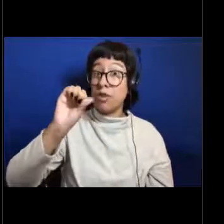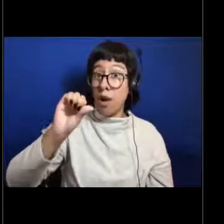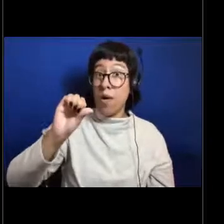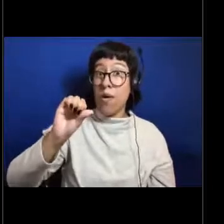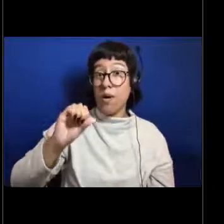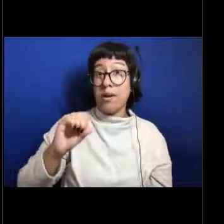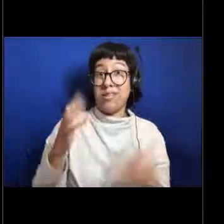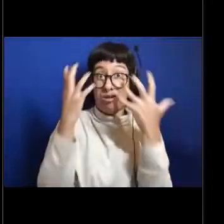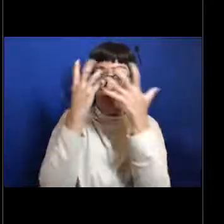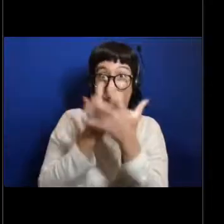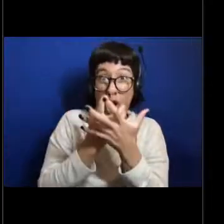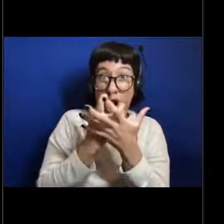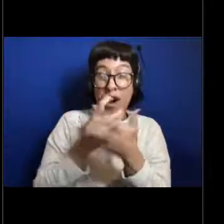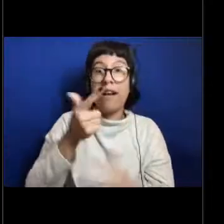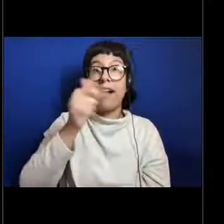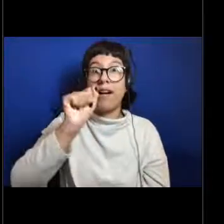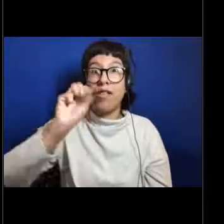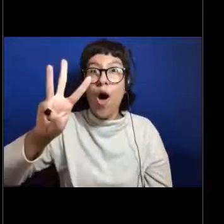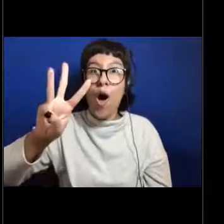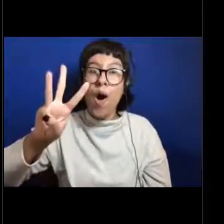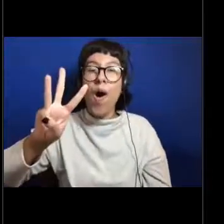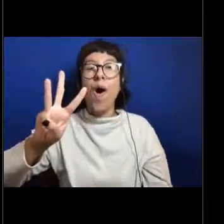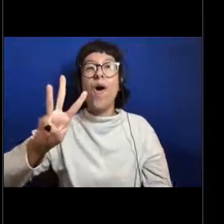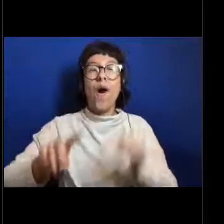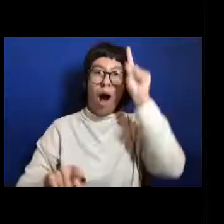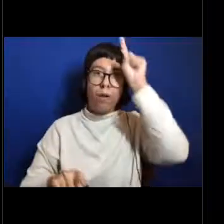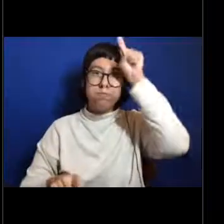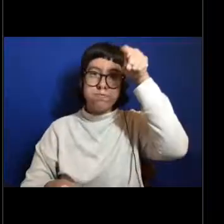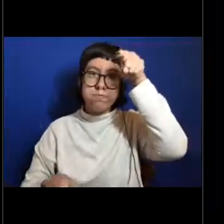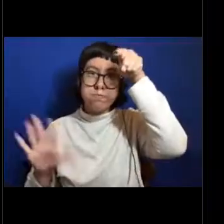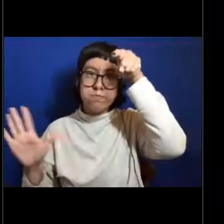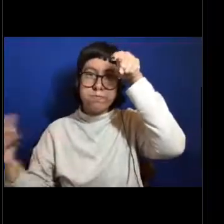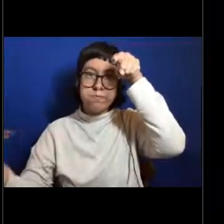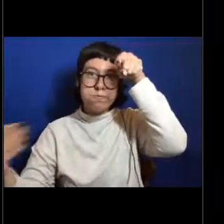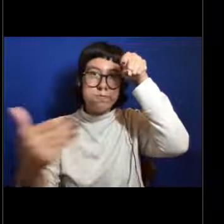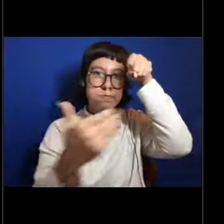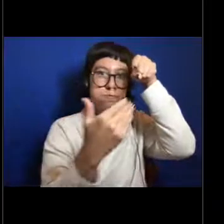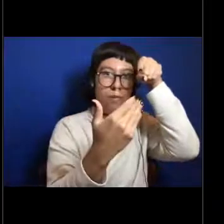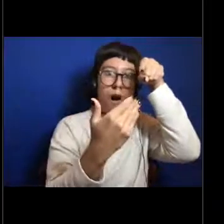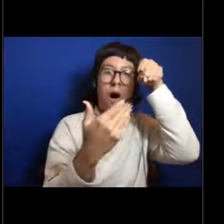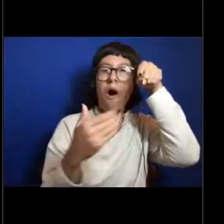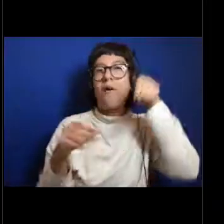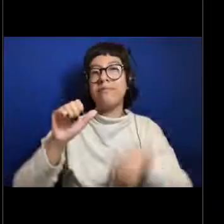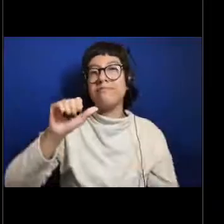and that attracts prey to them and then since, as I said, they are so adapted to live